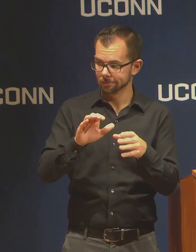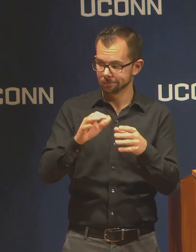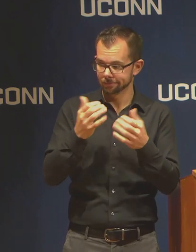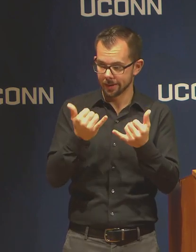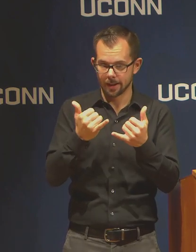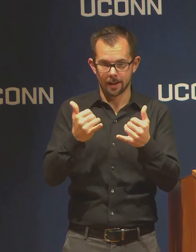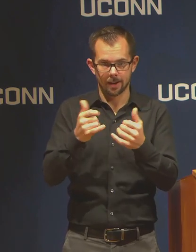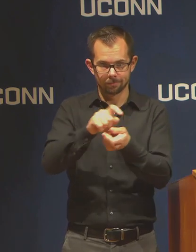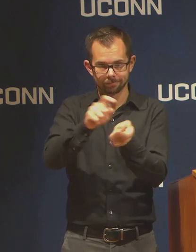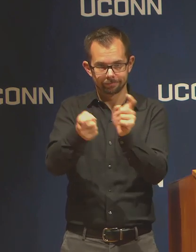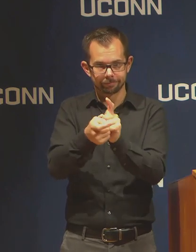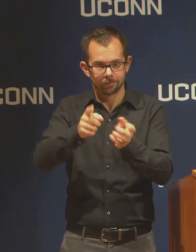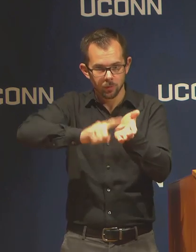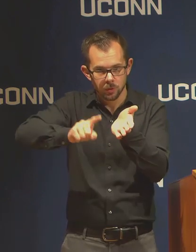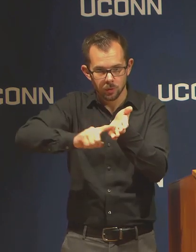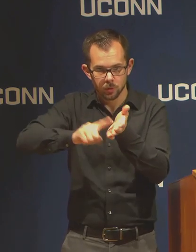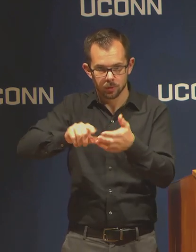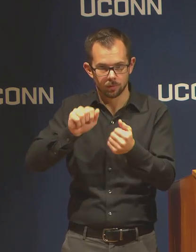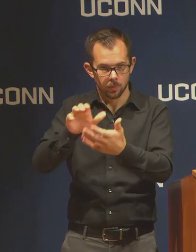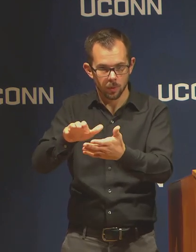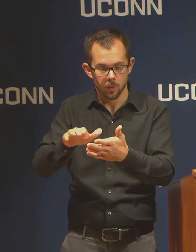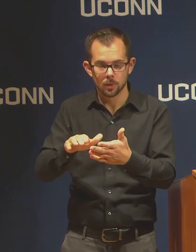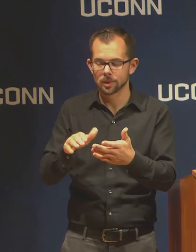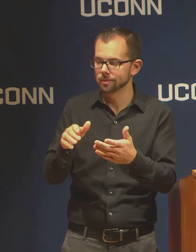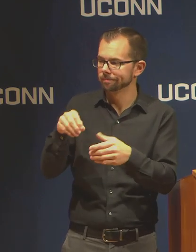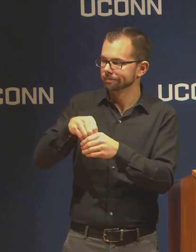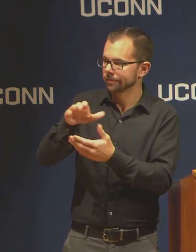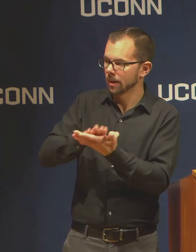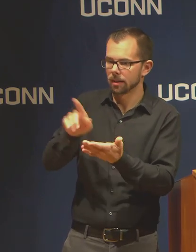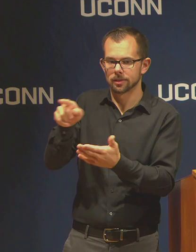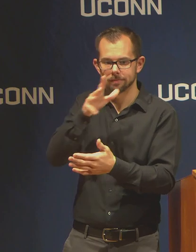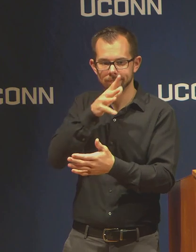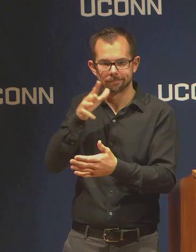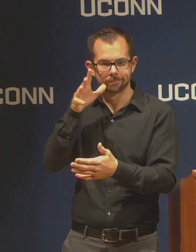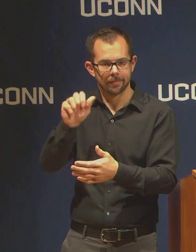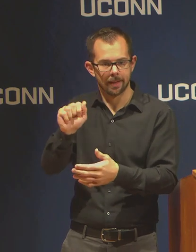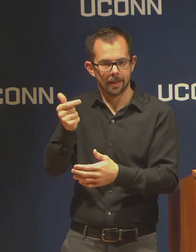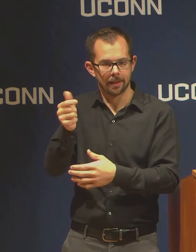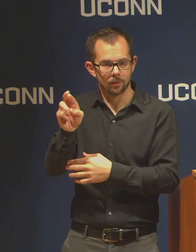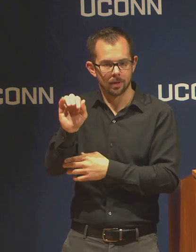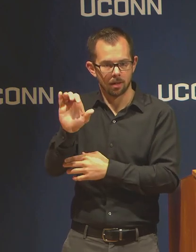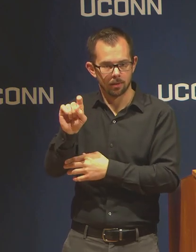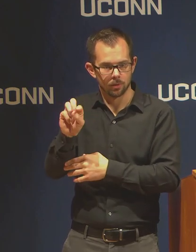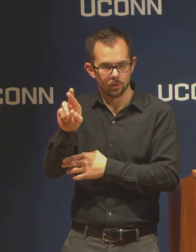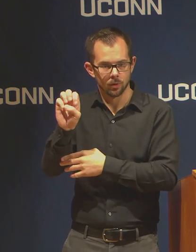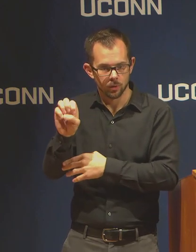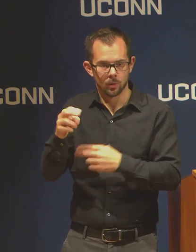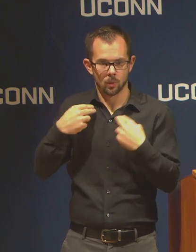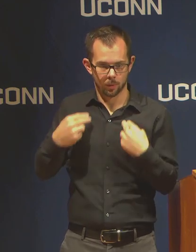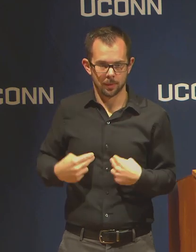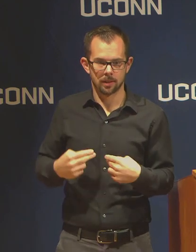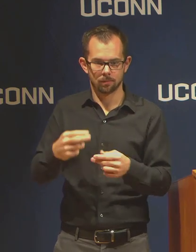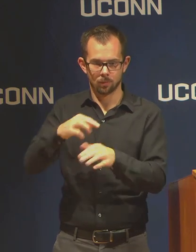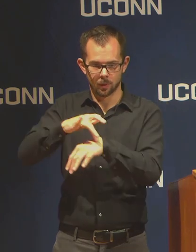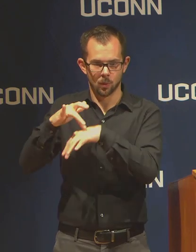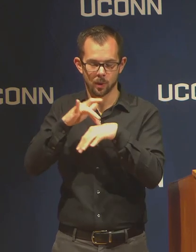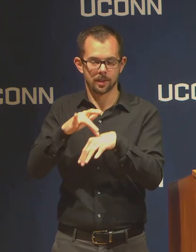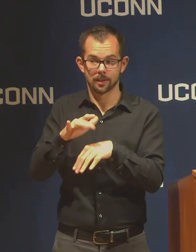the College of Agriculture, Human and Natural Resources, I am wearing one of their ties right now, my cow tie,